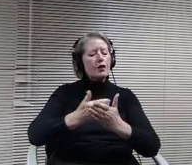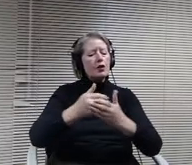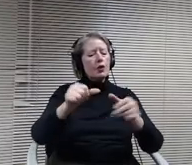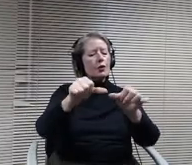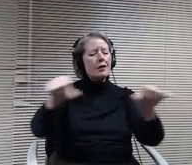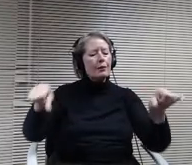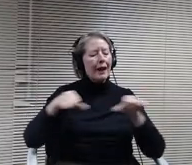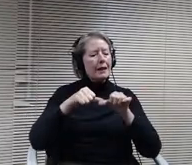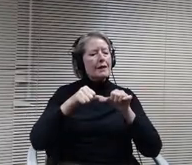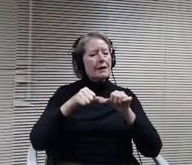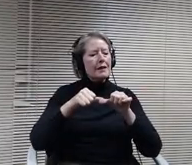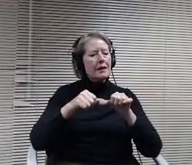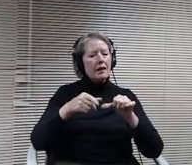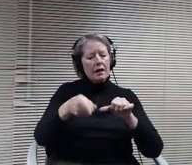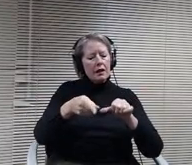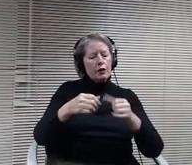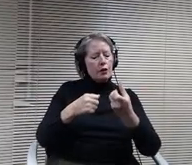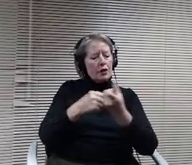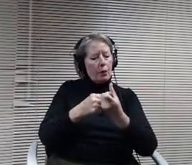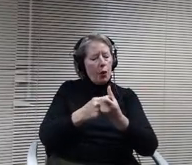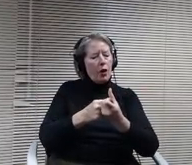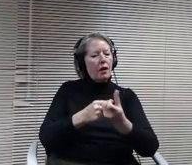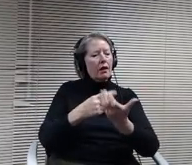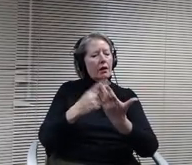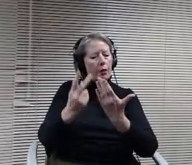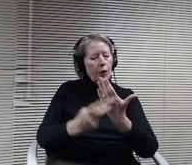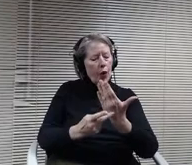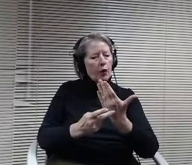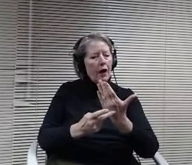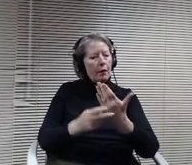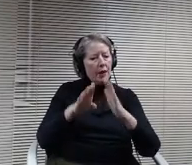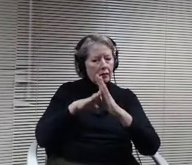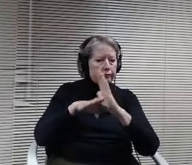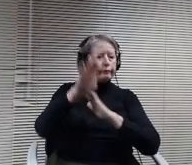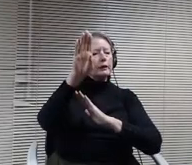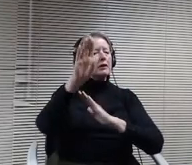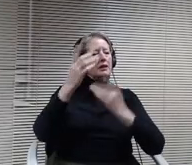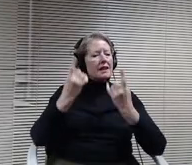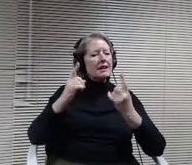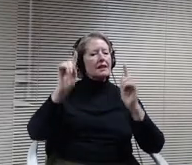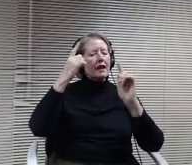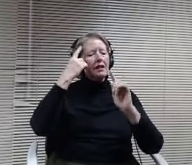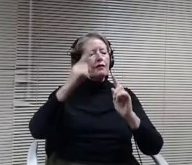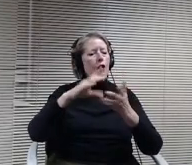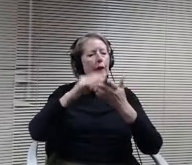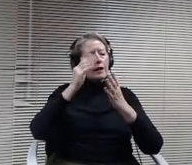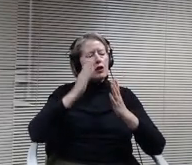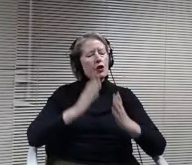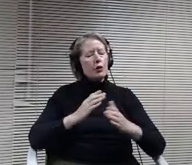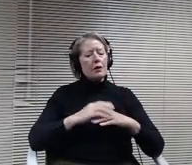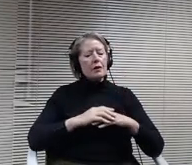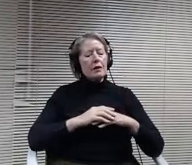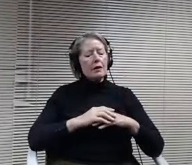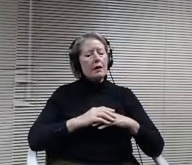students? Be functional and then also phrase will come back in a few minutes just thinking of the future. We don't know is we look